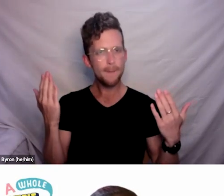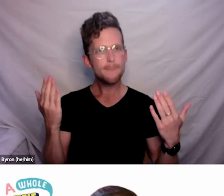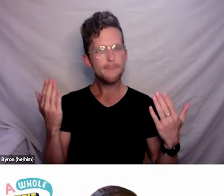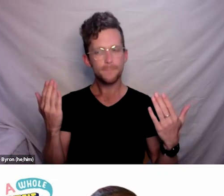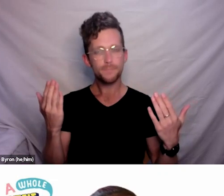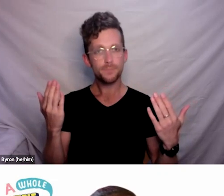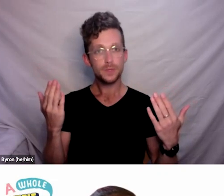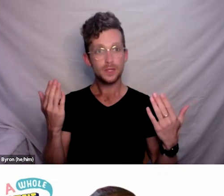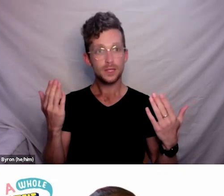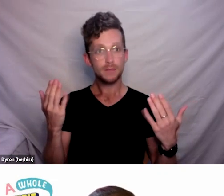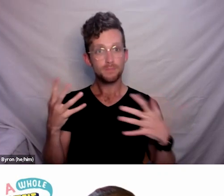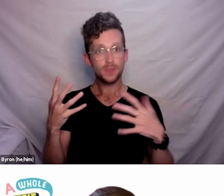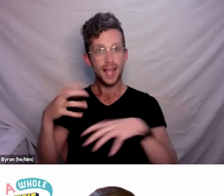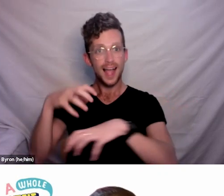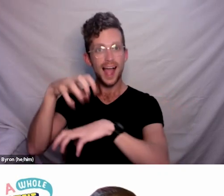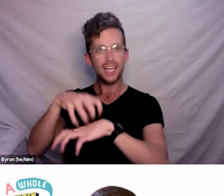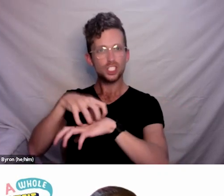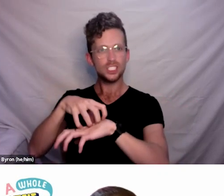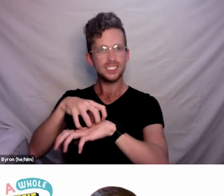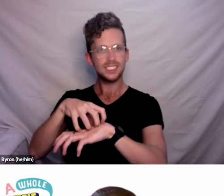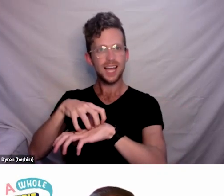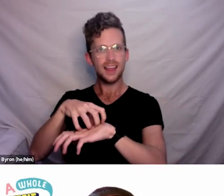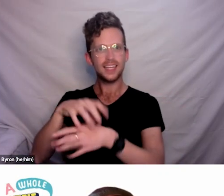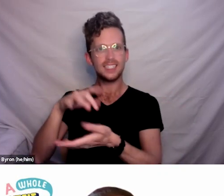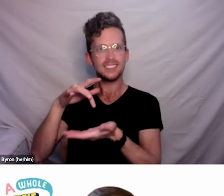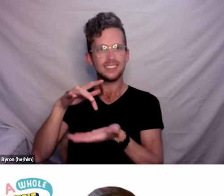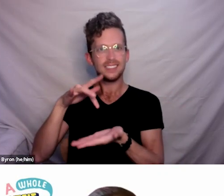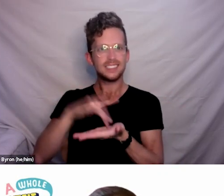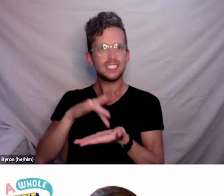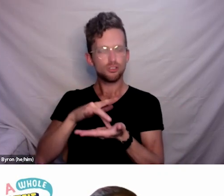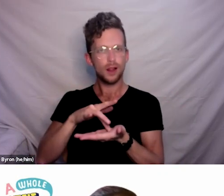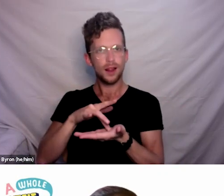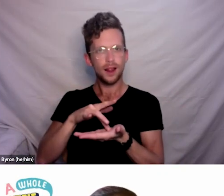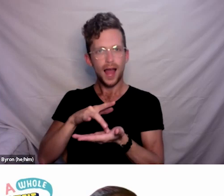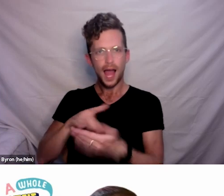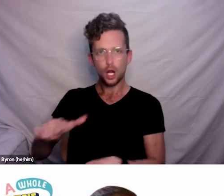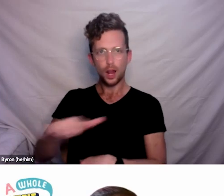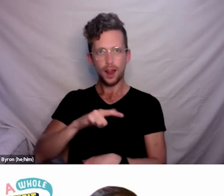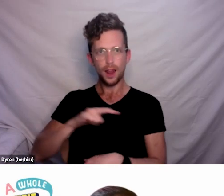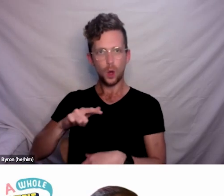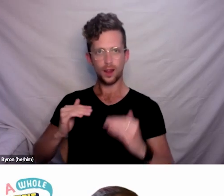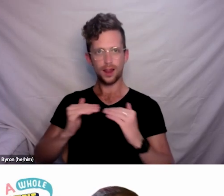at the central and local level have to make sure that they are delivering